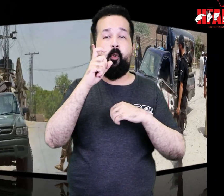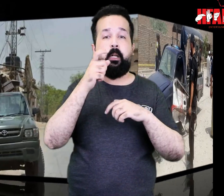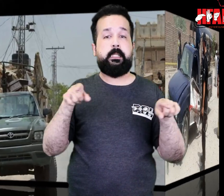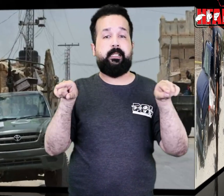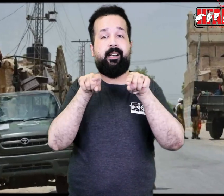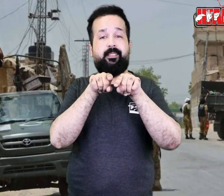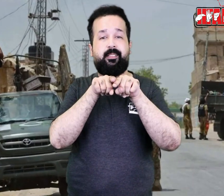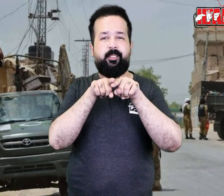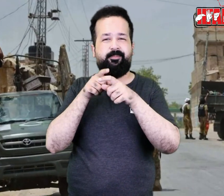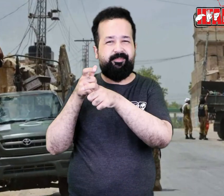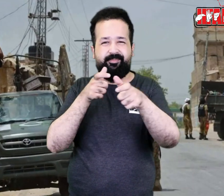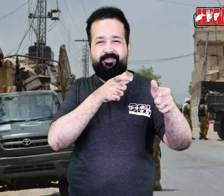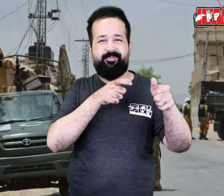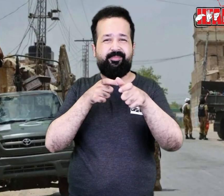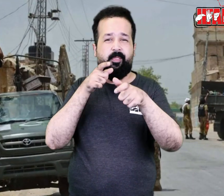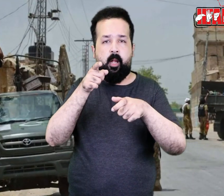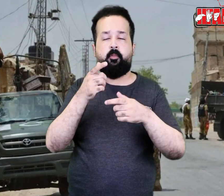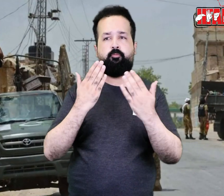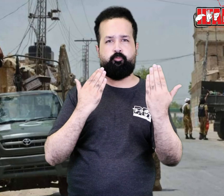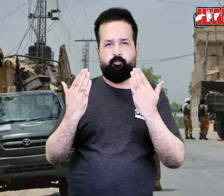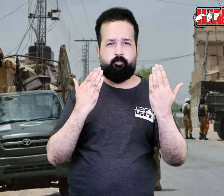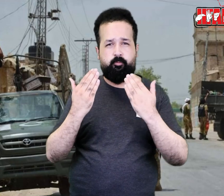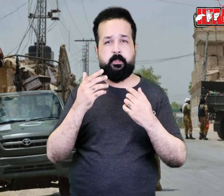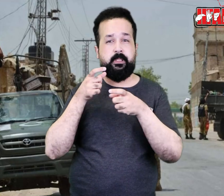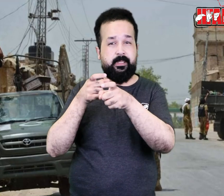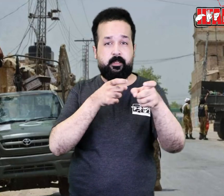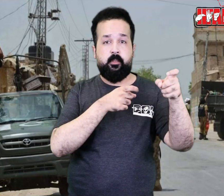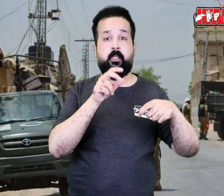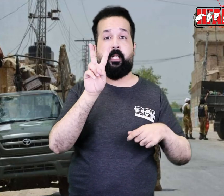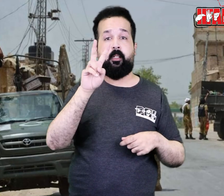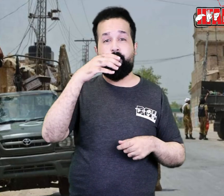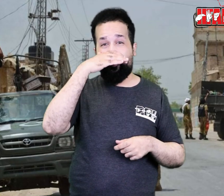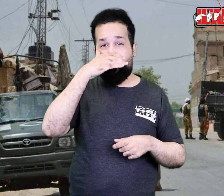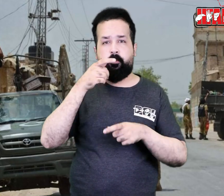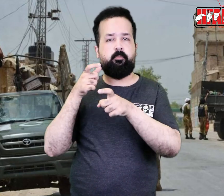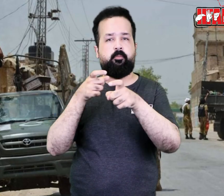Two terrorists were killed in the exchange of fire with the forces.